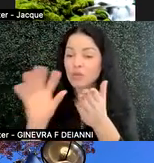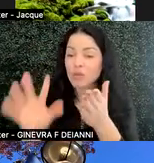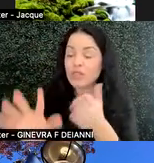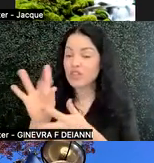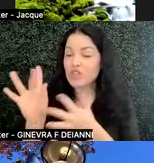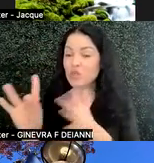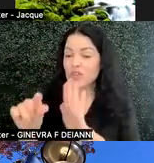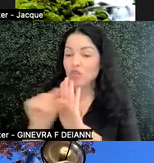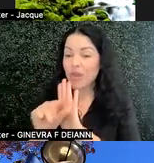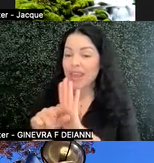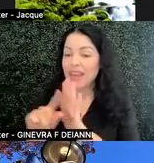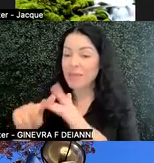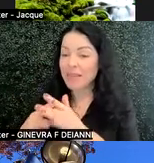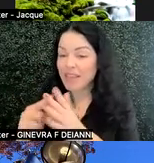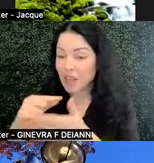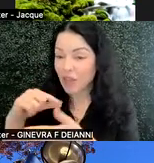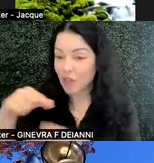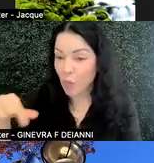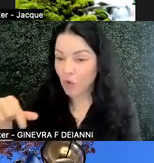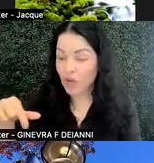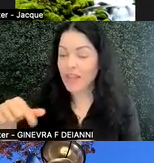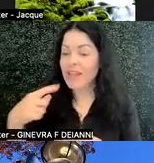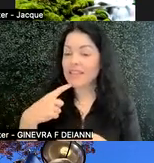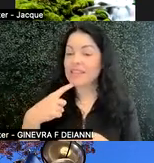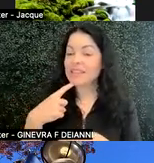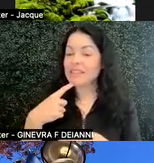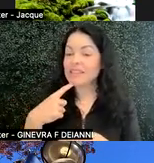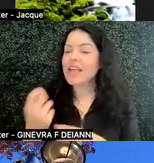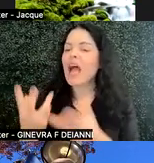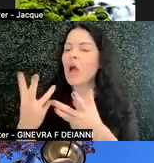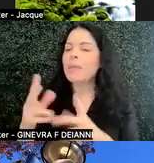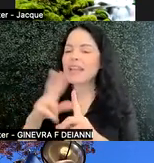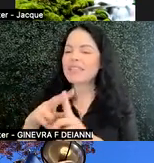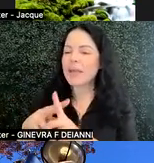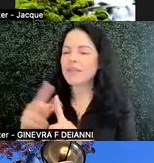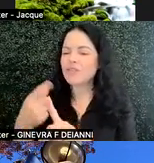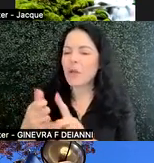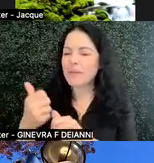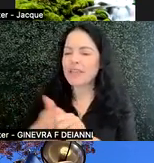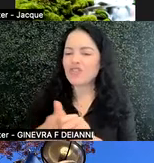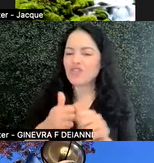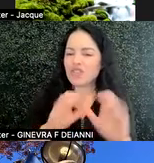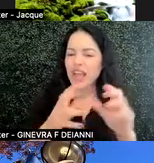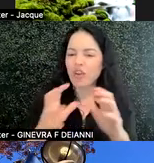at the beginning of the quarter, which indicates how many of the assignments from each category they're going to complete or to what level